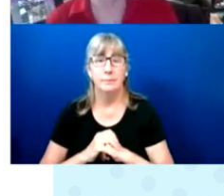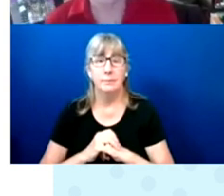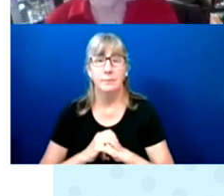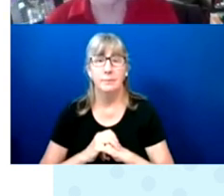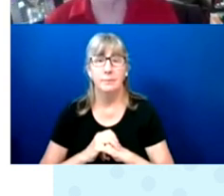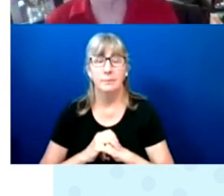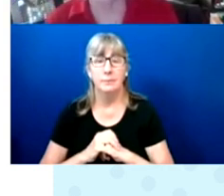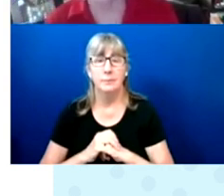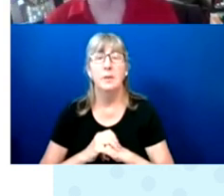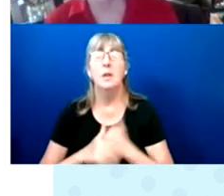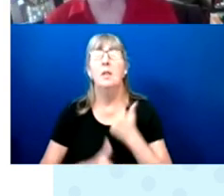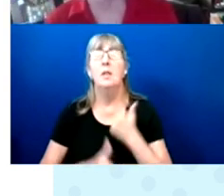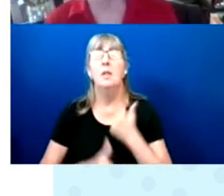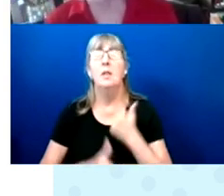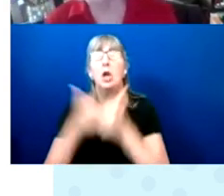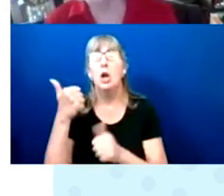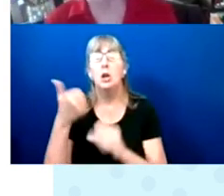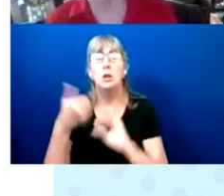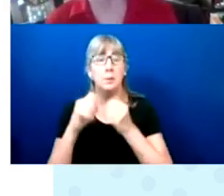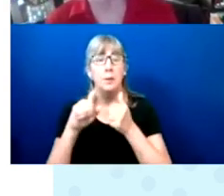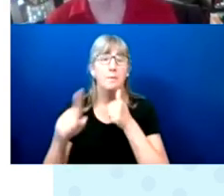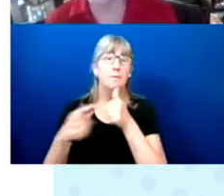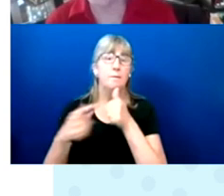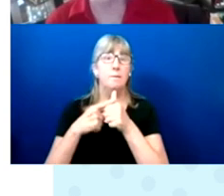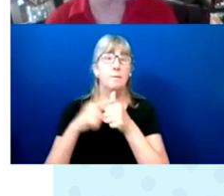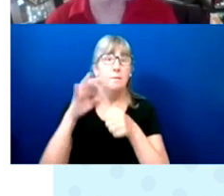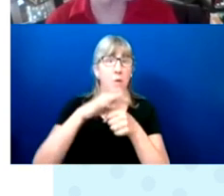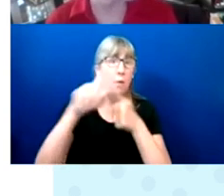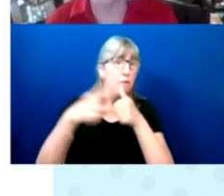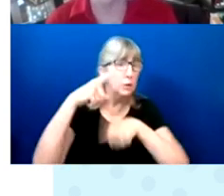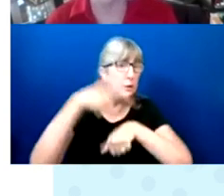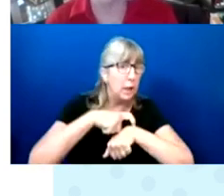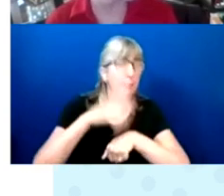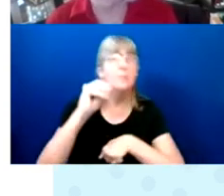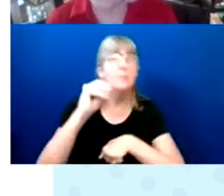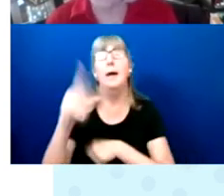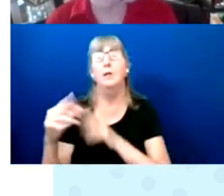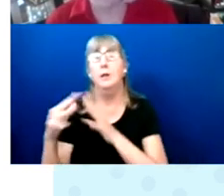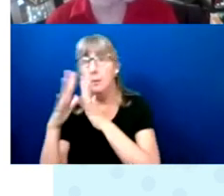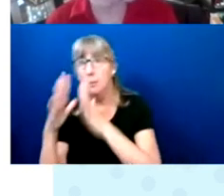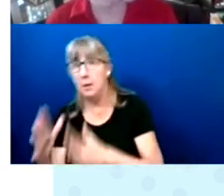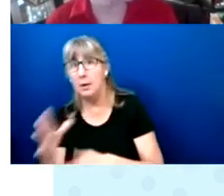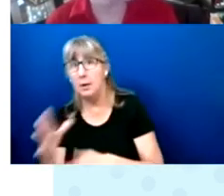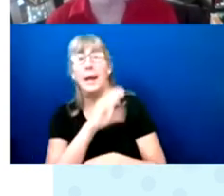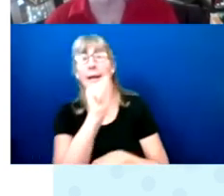The largest number of first time voters are African-American and Asian.